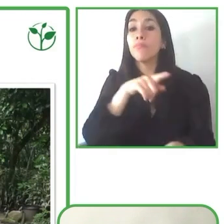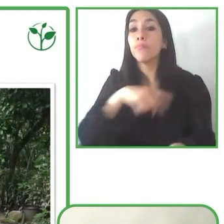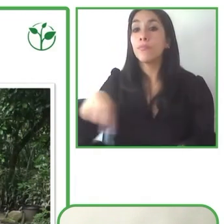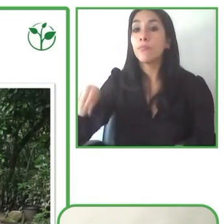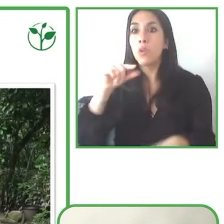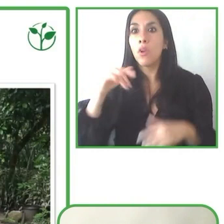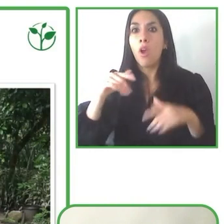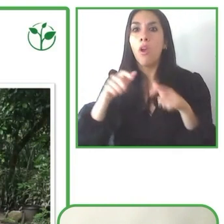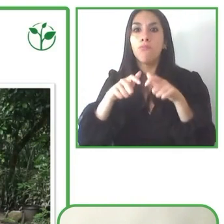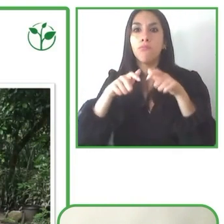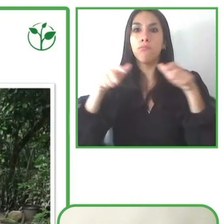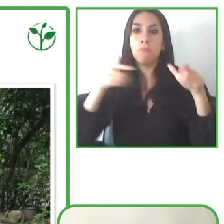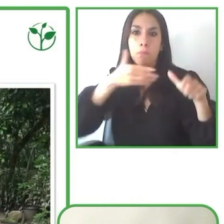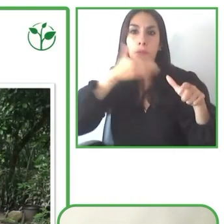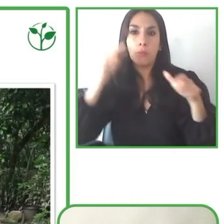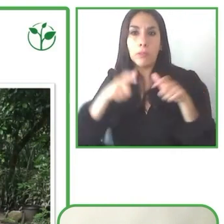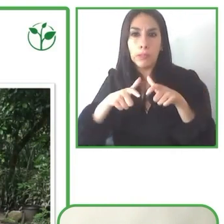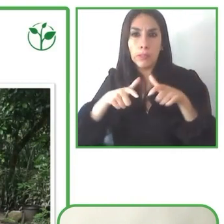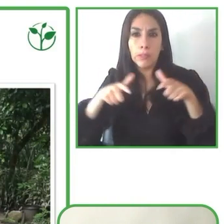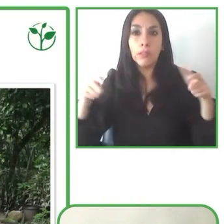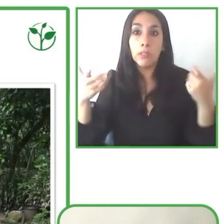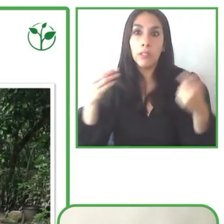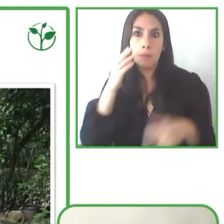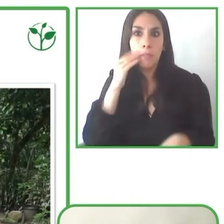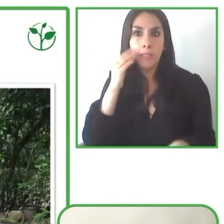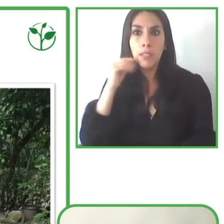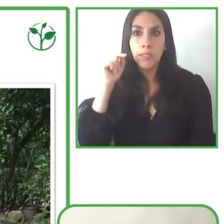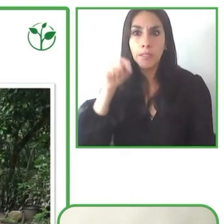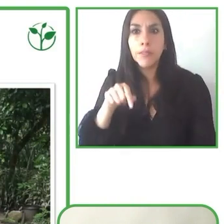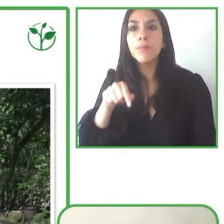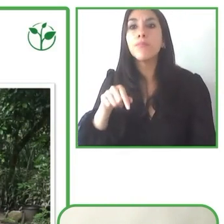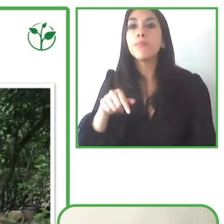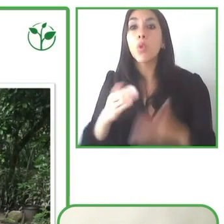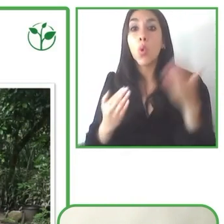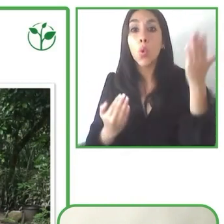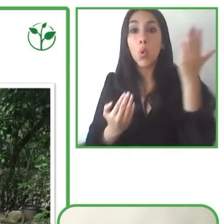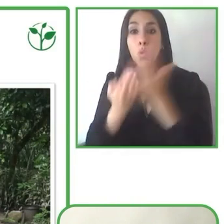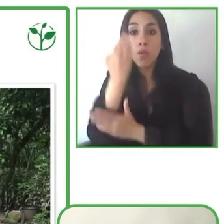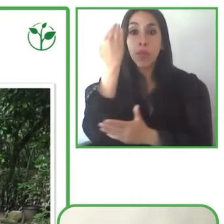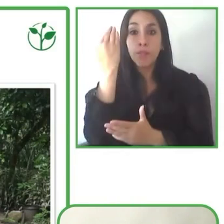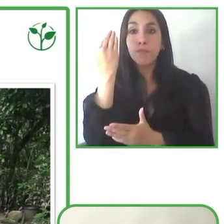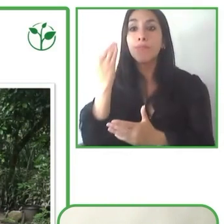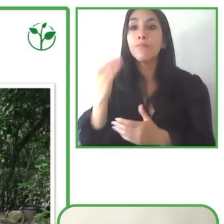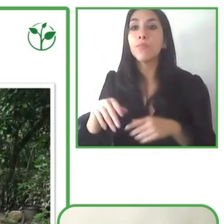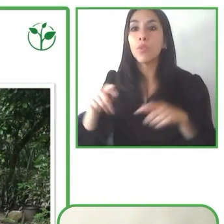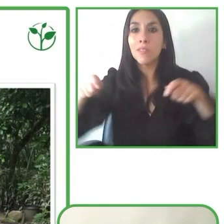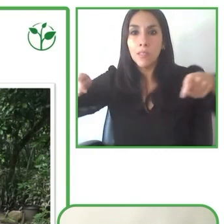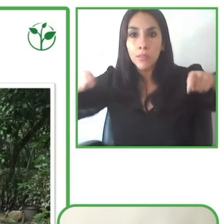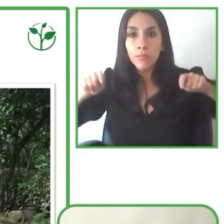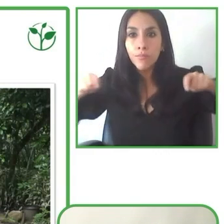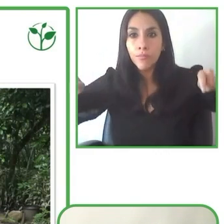And that's where we sought to make our innovations and we an event in terms of even the wheelchairs that we provide.